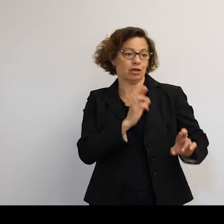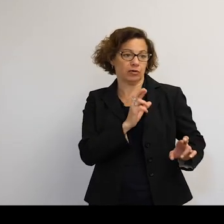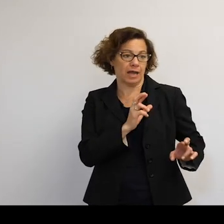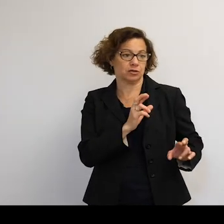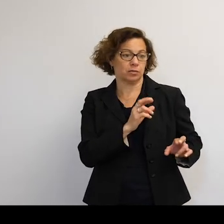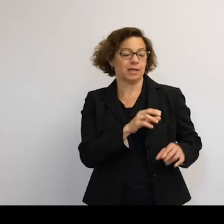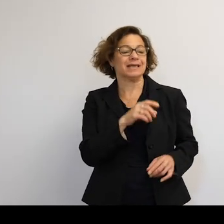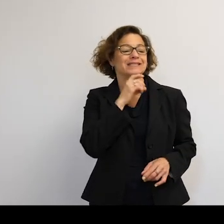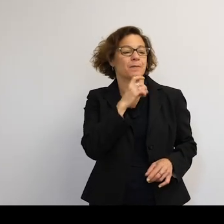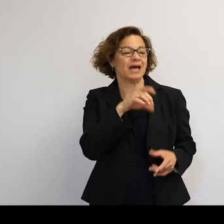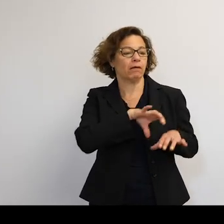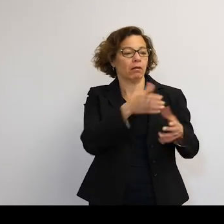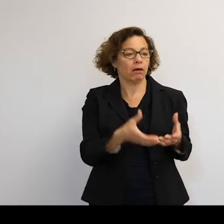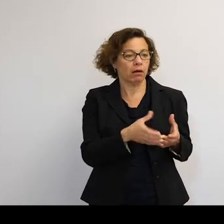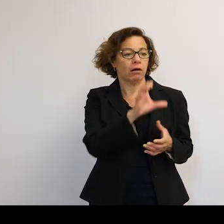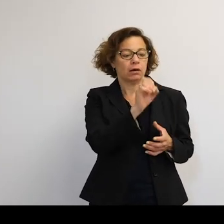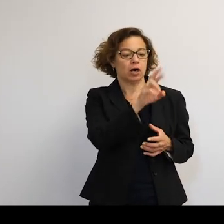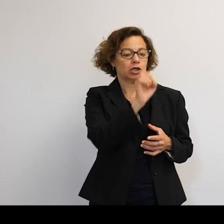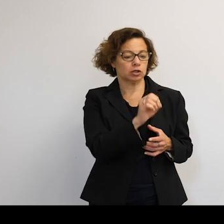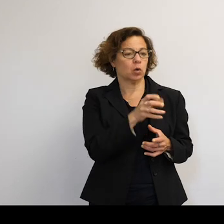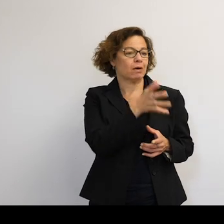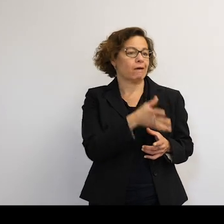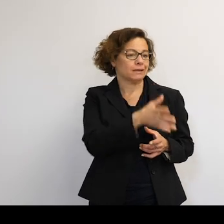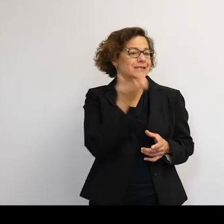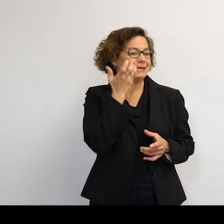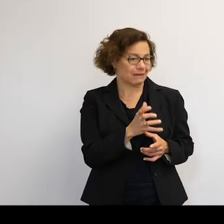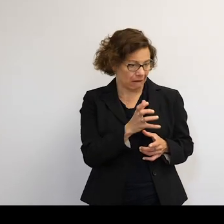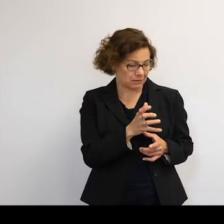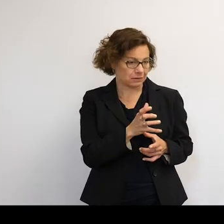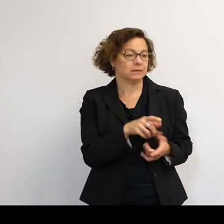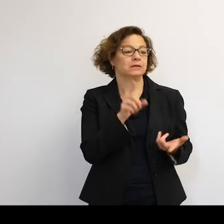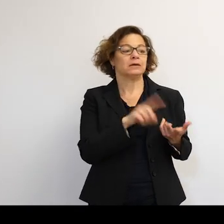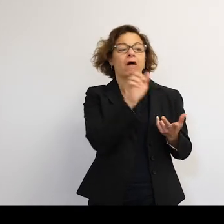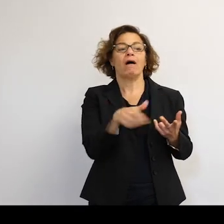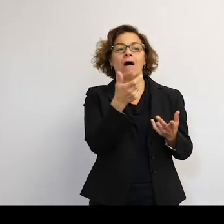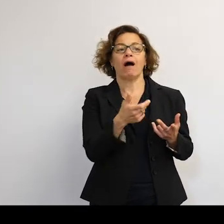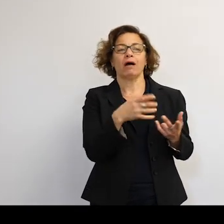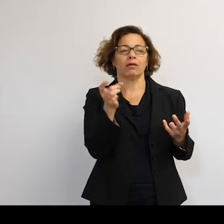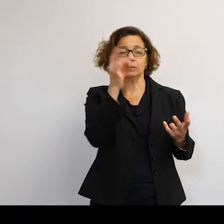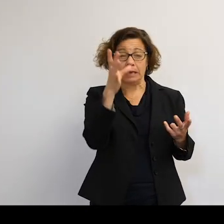stays hot for years and years. There are lots of nasty things in orbit.